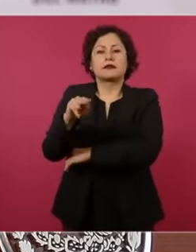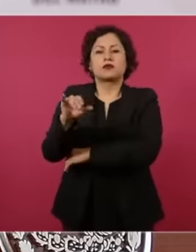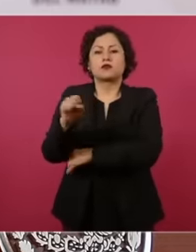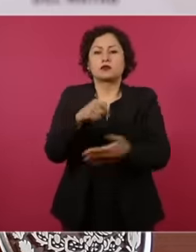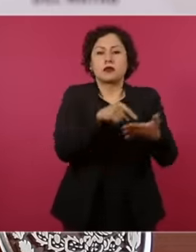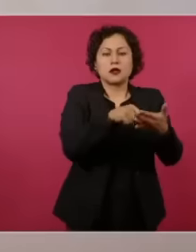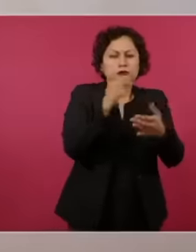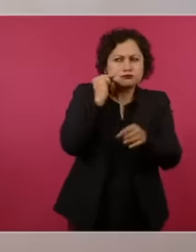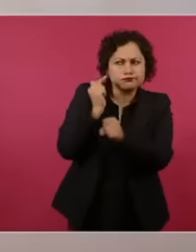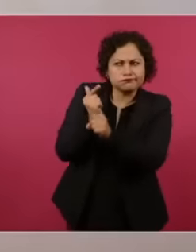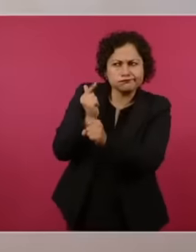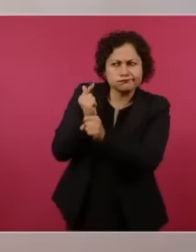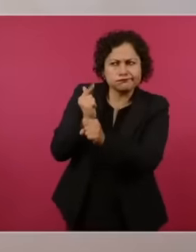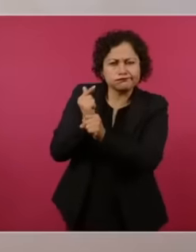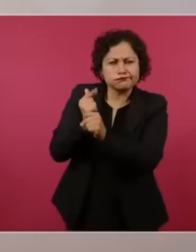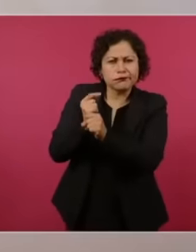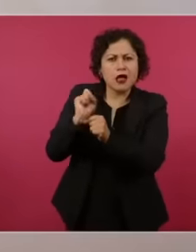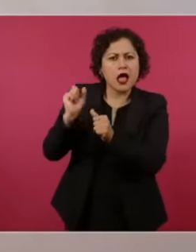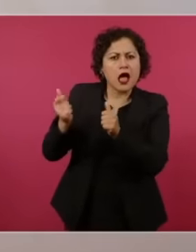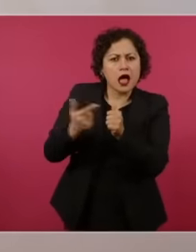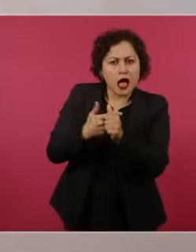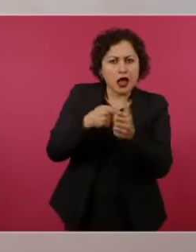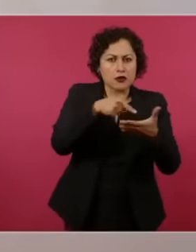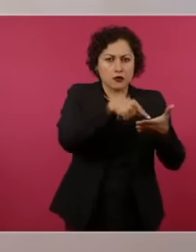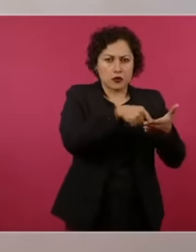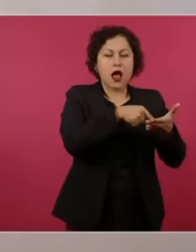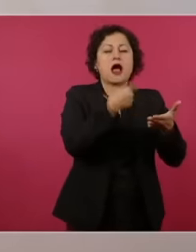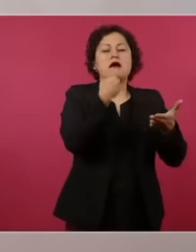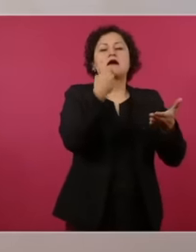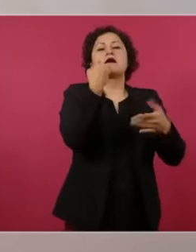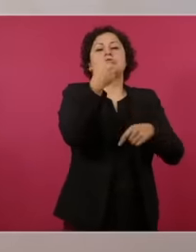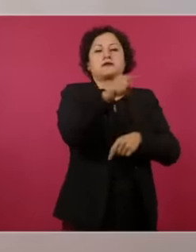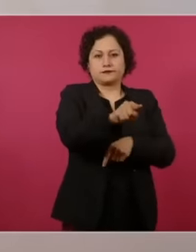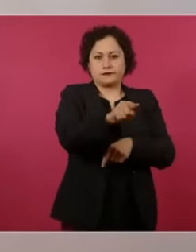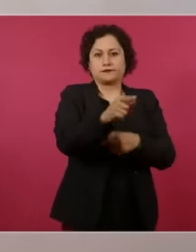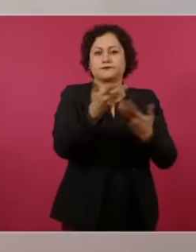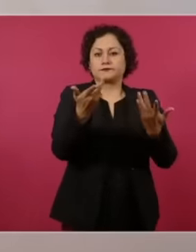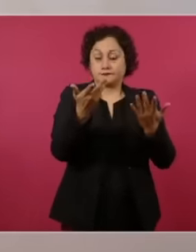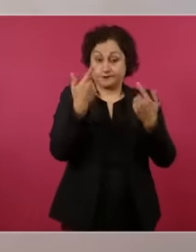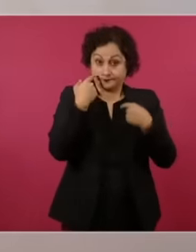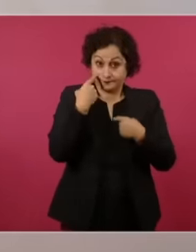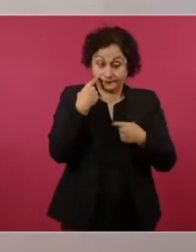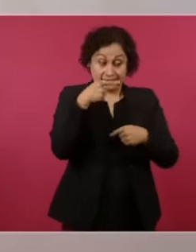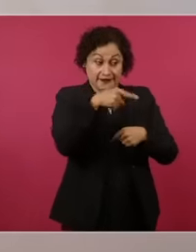of the administrative activities carried out by the